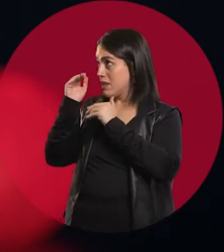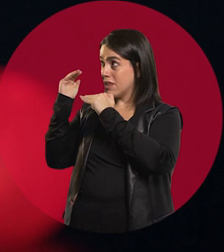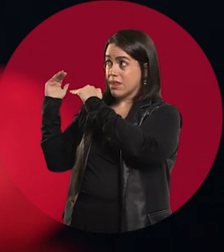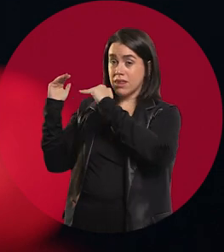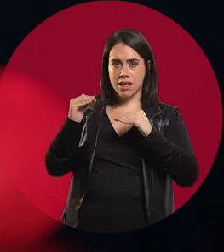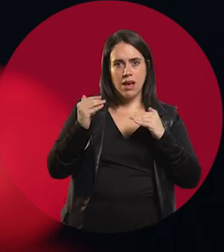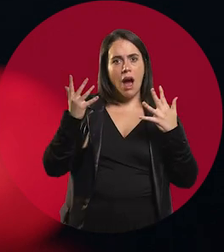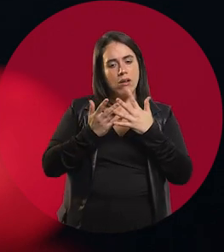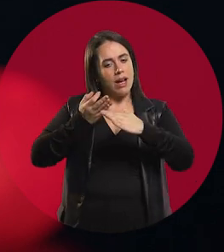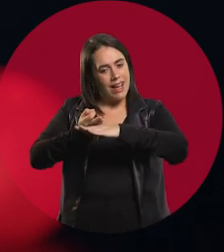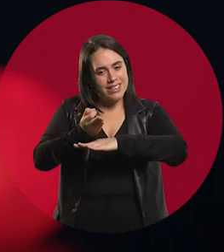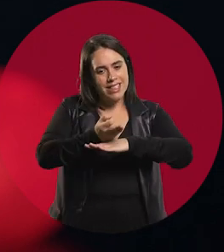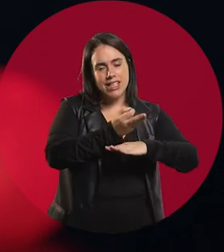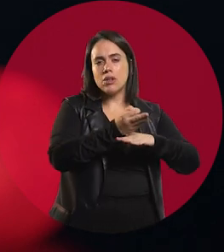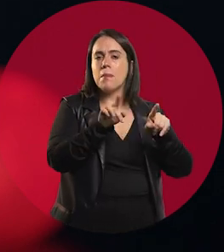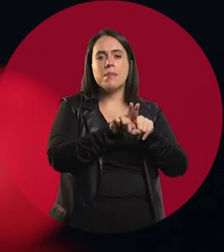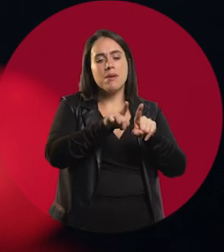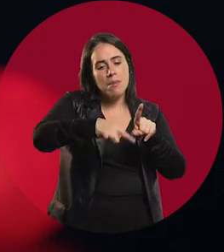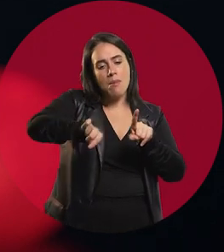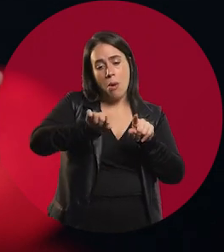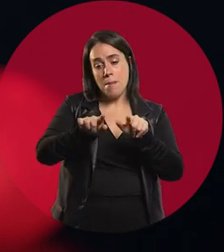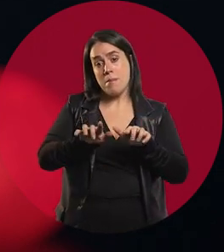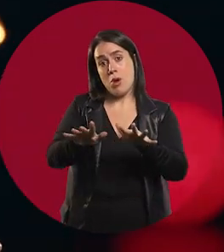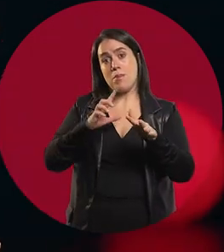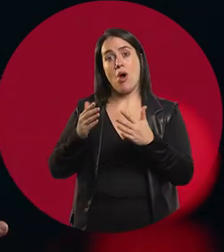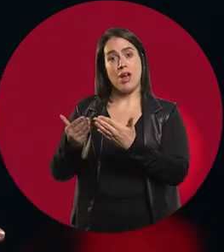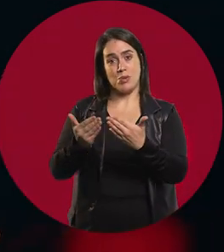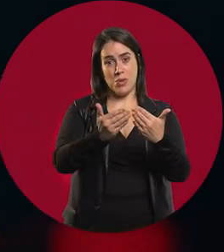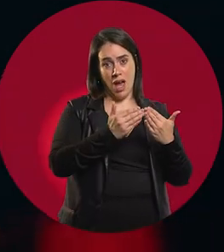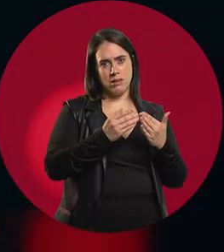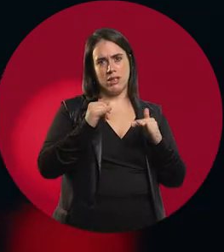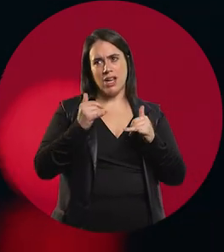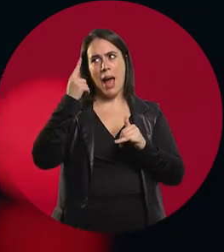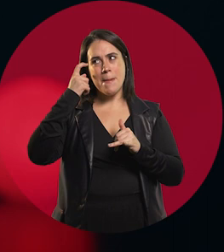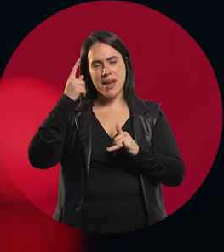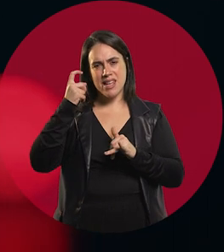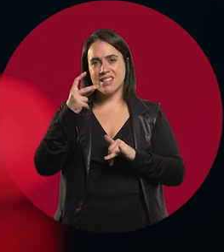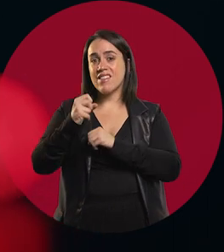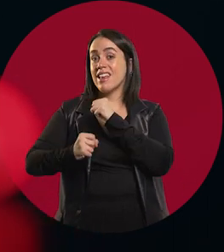to apply and polish and improve in almost 20 years of teaching.